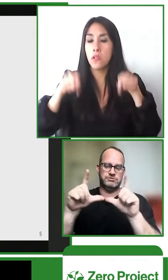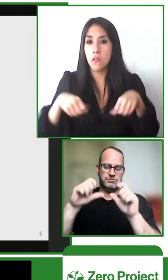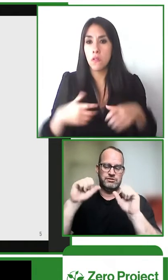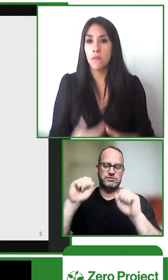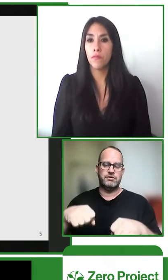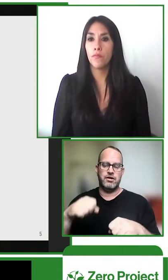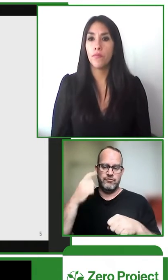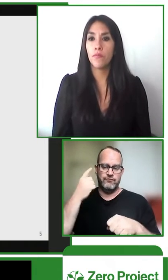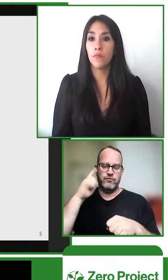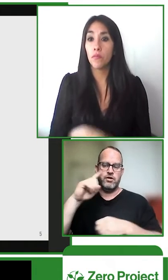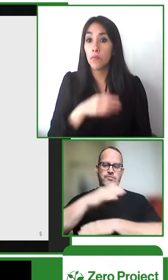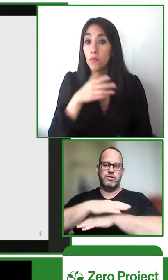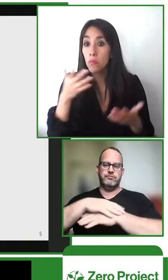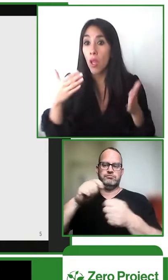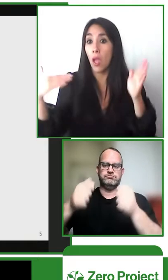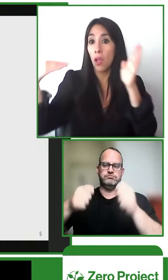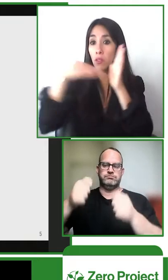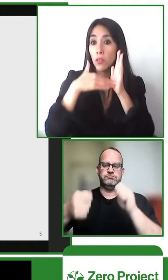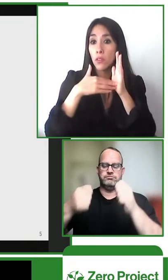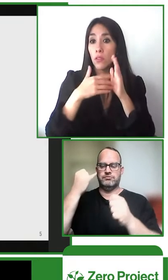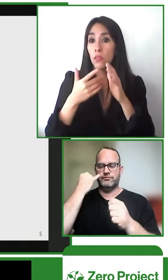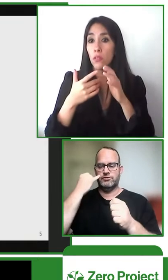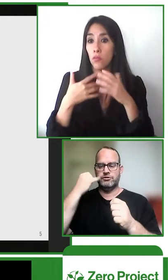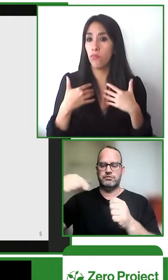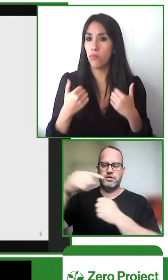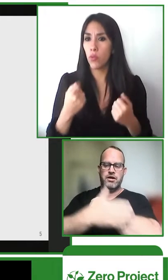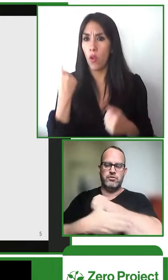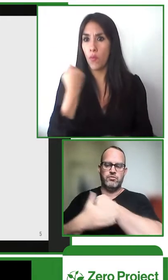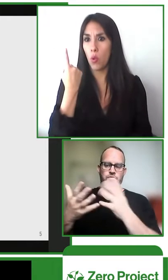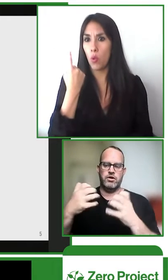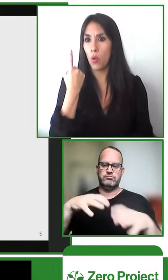is open source and has open licensing so that means anyone